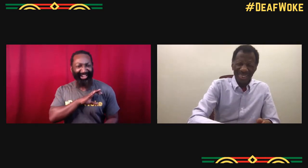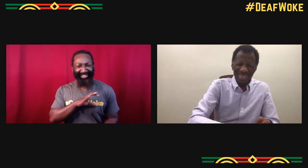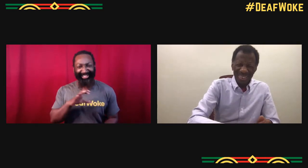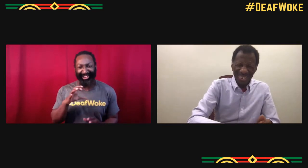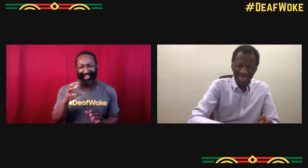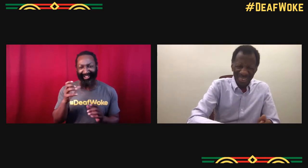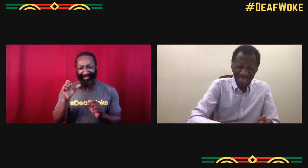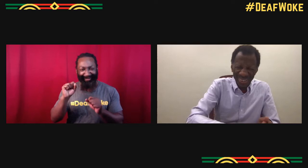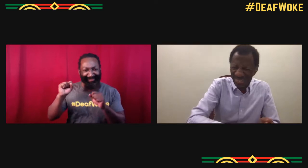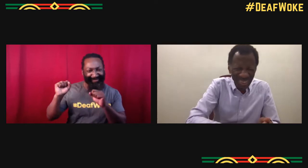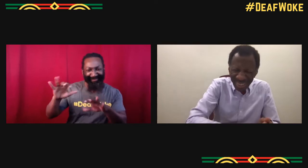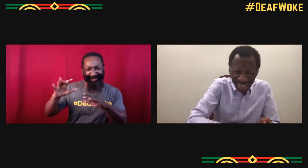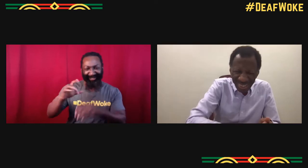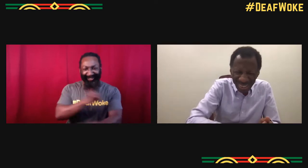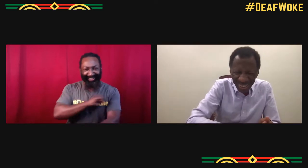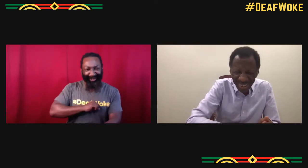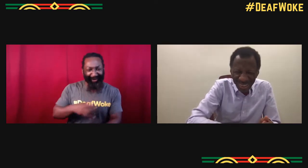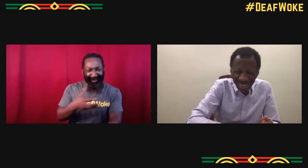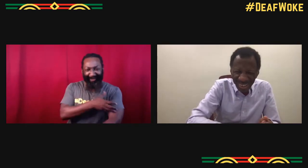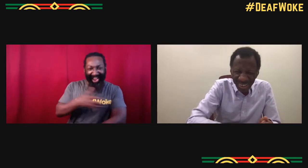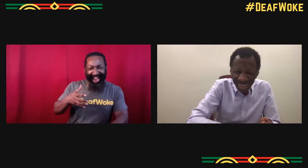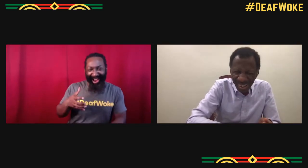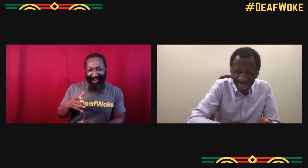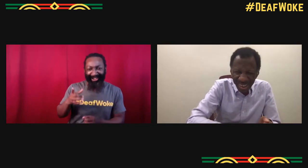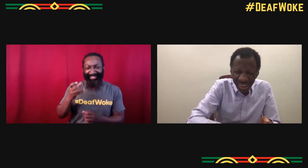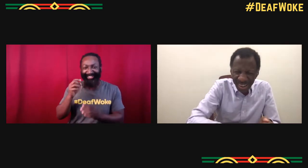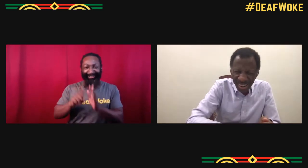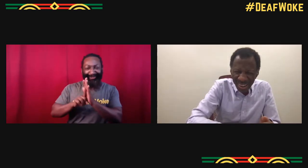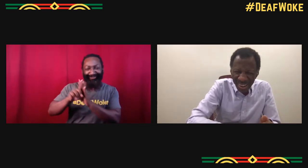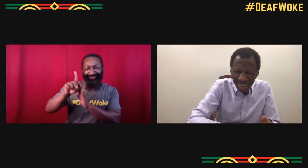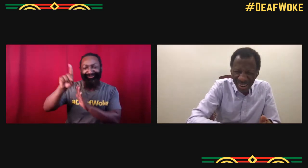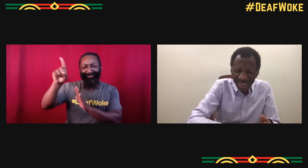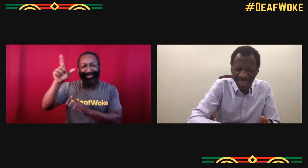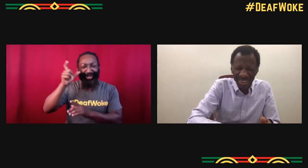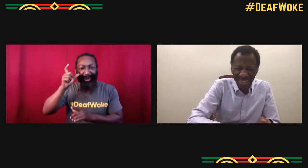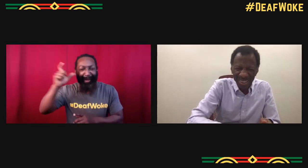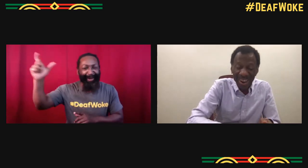a role like Superman, like that deaf, just magic character